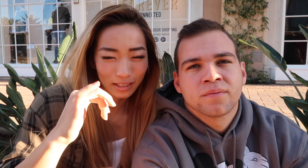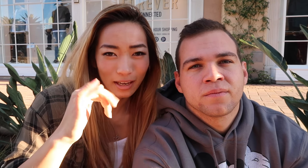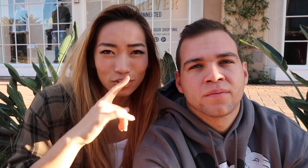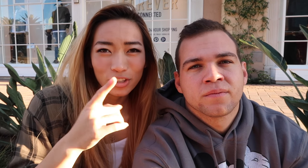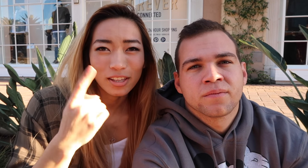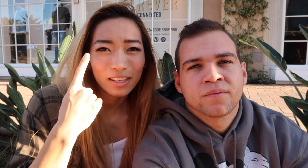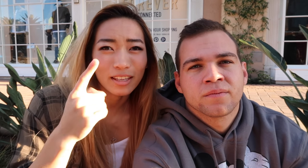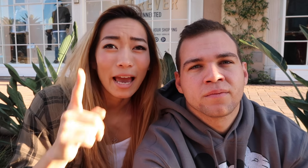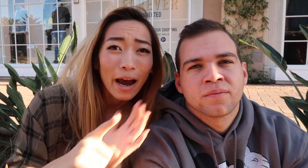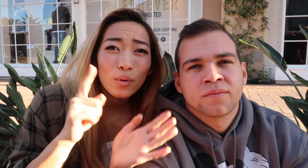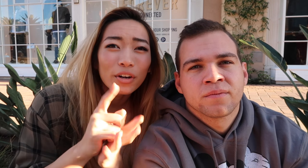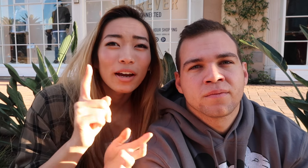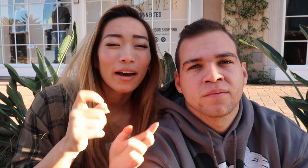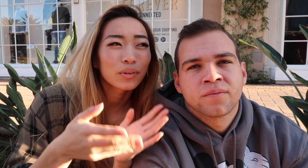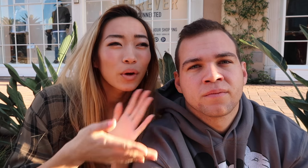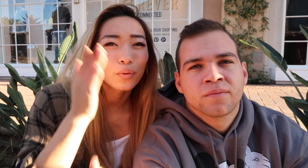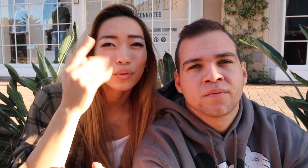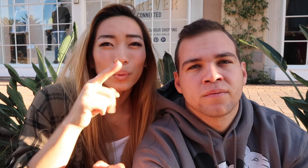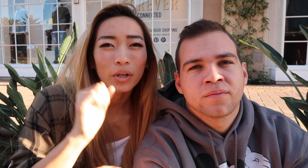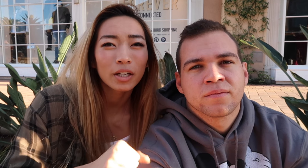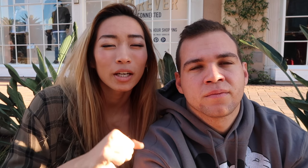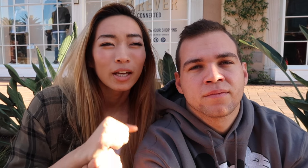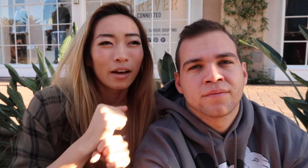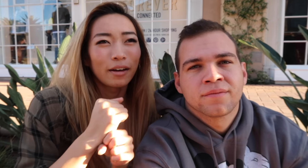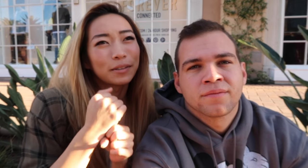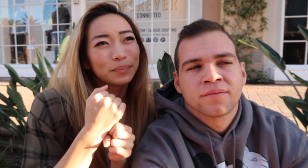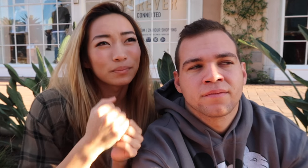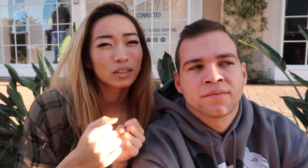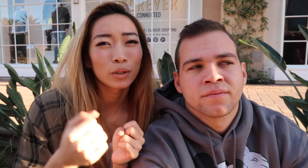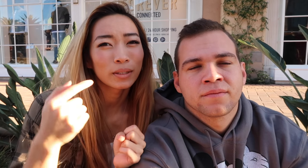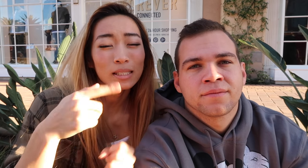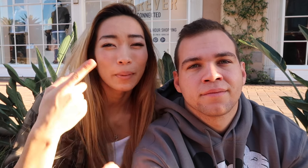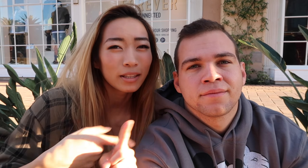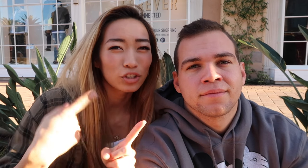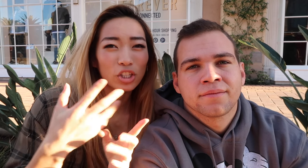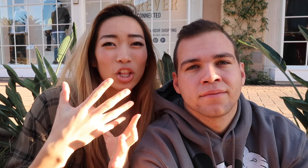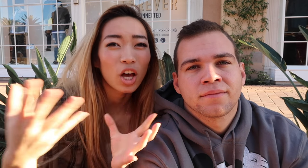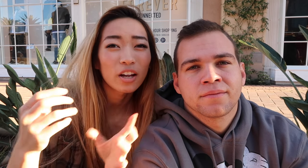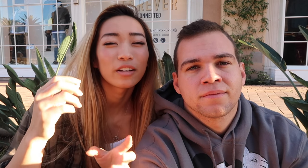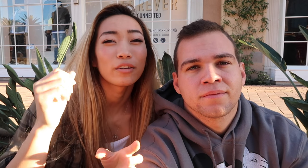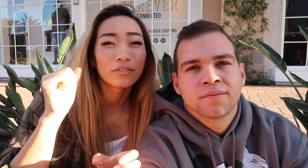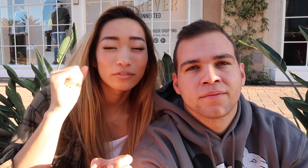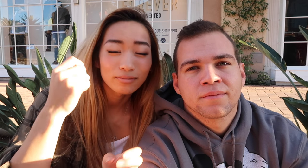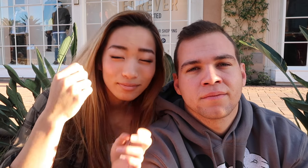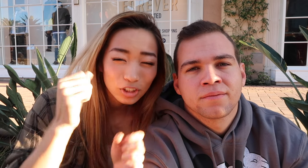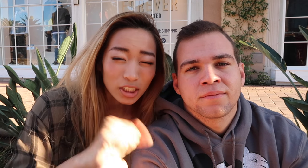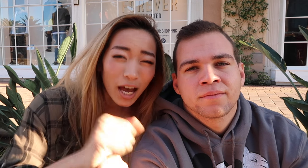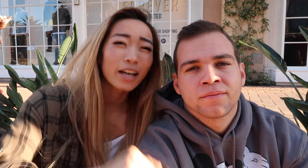actually in an hour I have to go to work so this month is just a lot of hustle